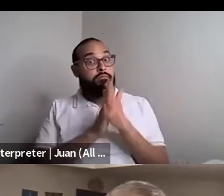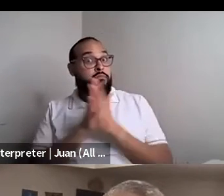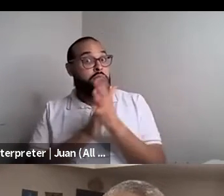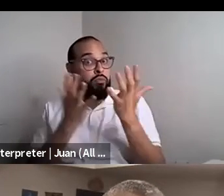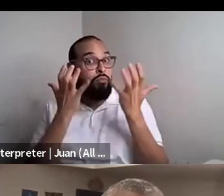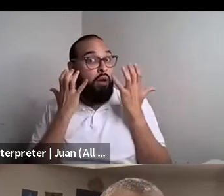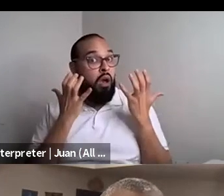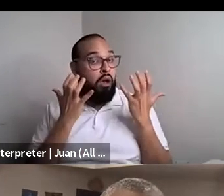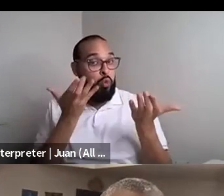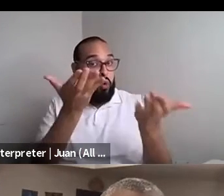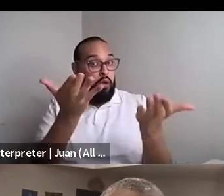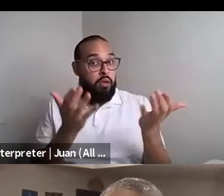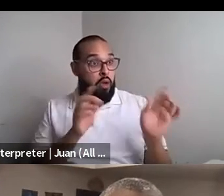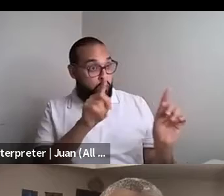Kenyon Farrow (he/him/his): Y'all go we were getting there.